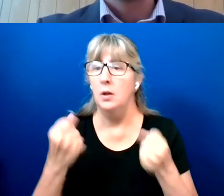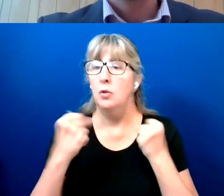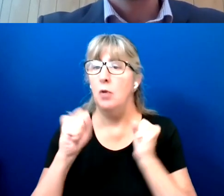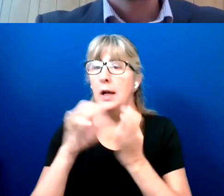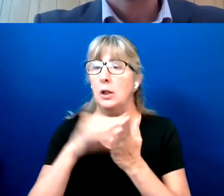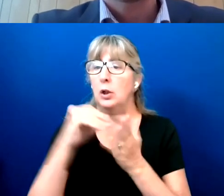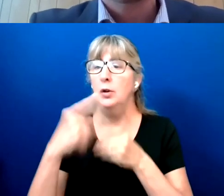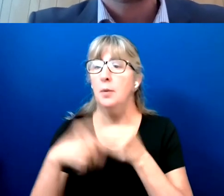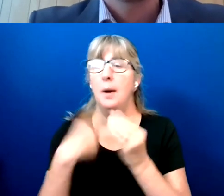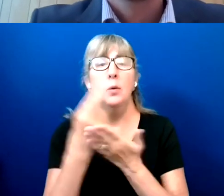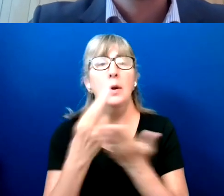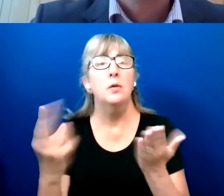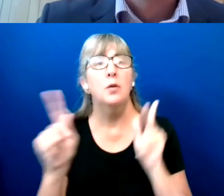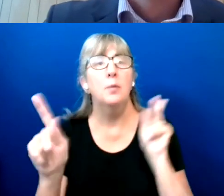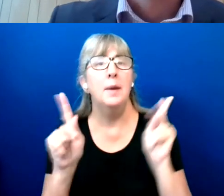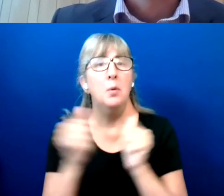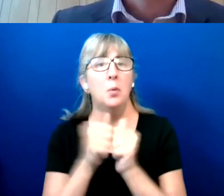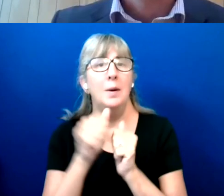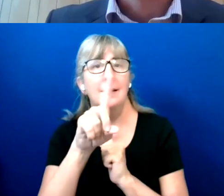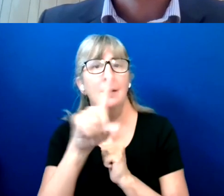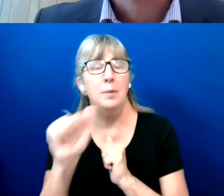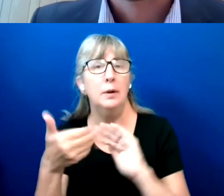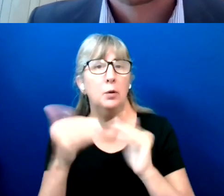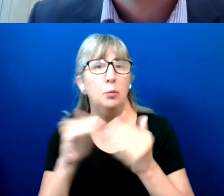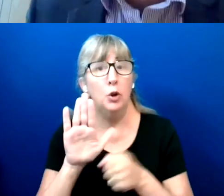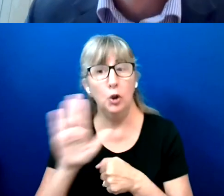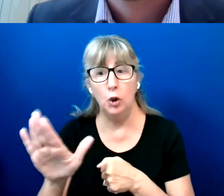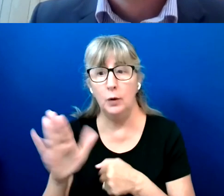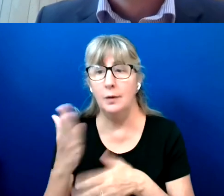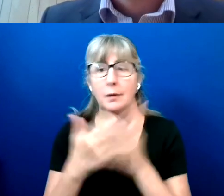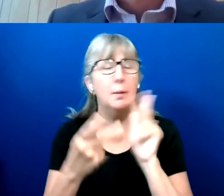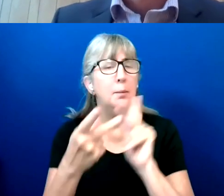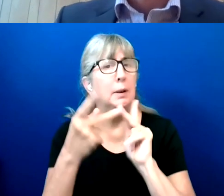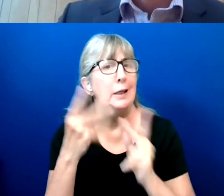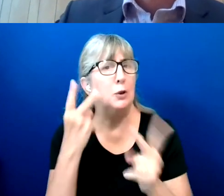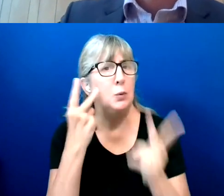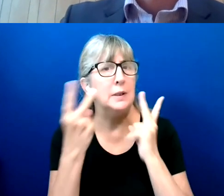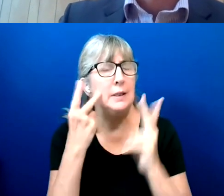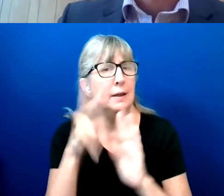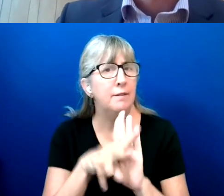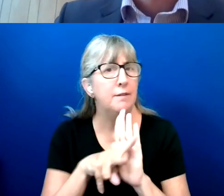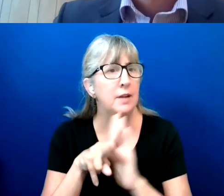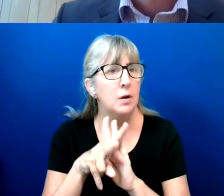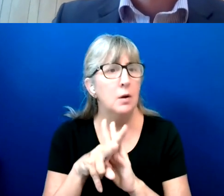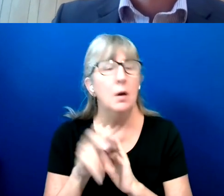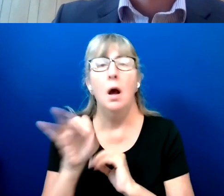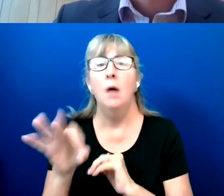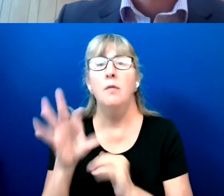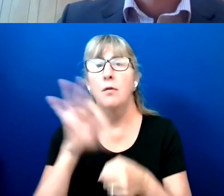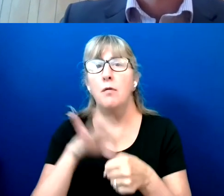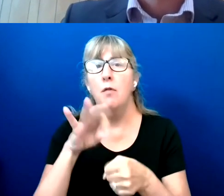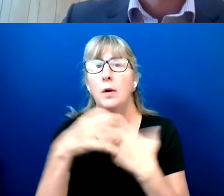disabilities in her community. Is there somewhere to view a video of the voting device that you described earlier?